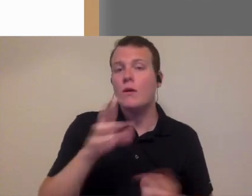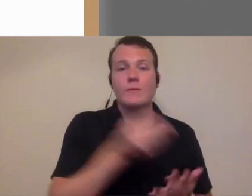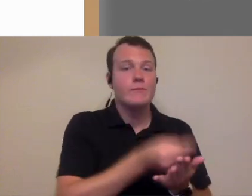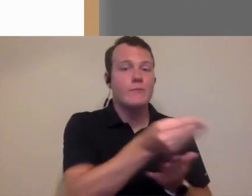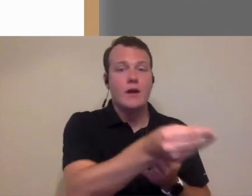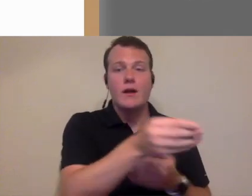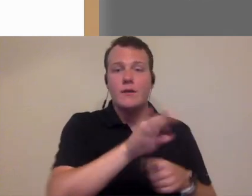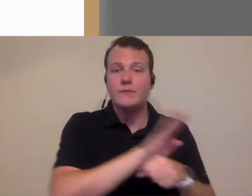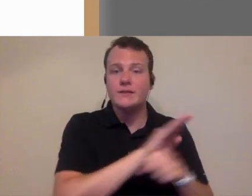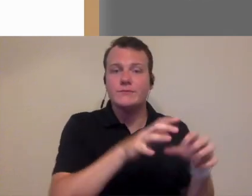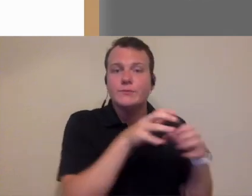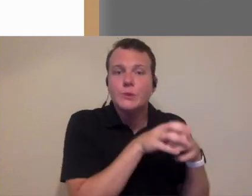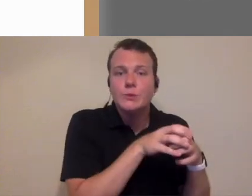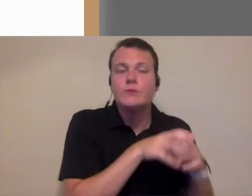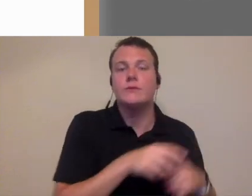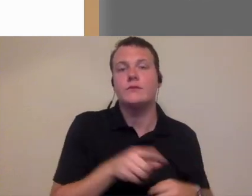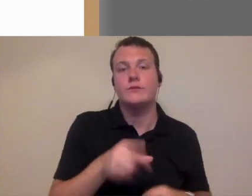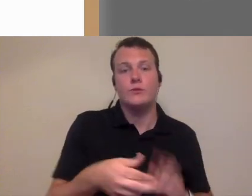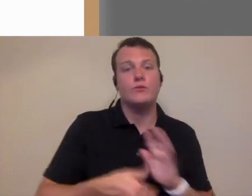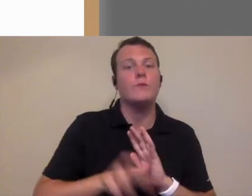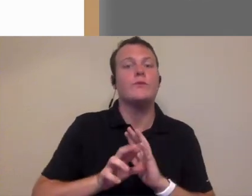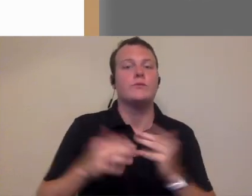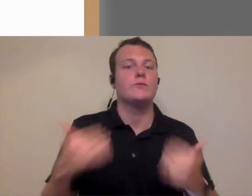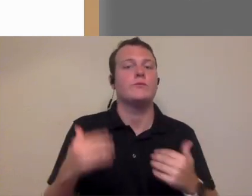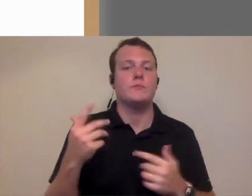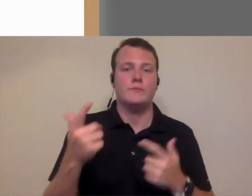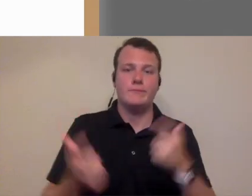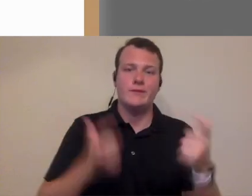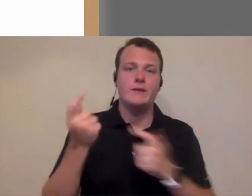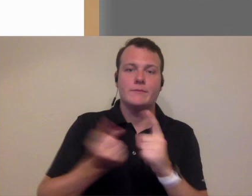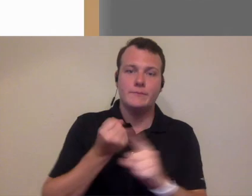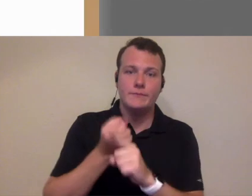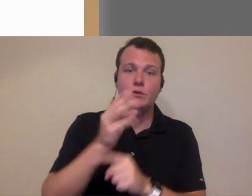scratch or maybe buying a small practice those reviews can have a huge impact on